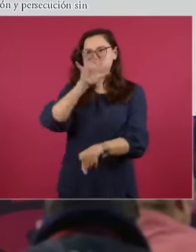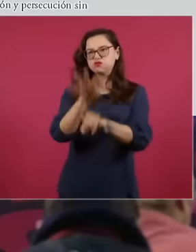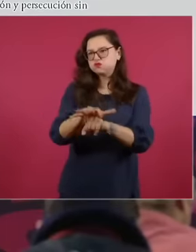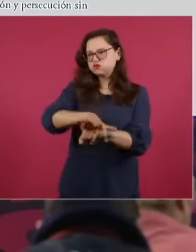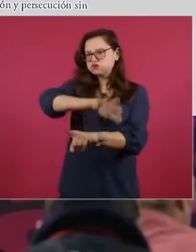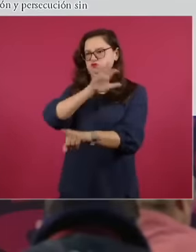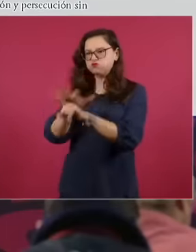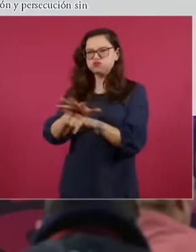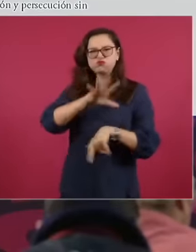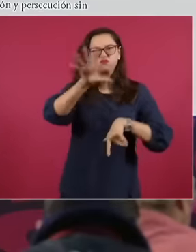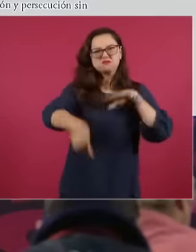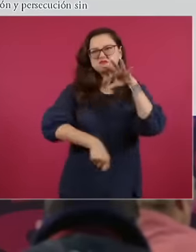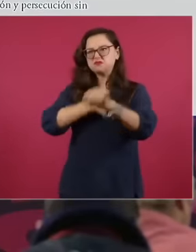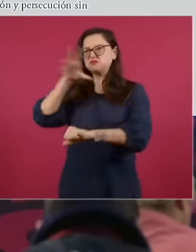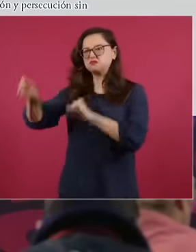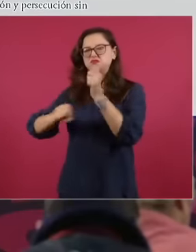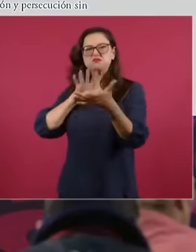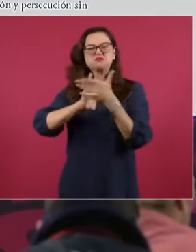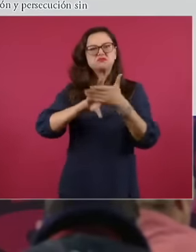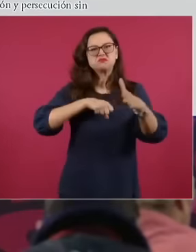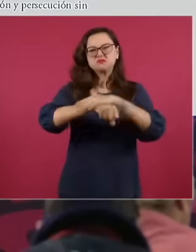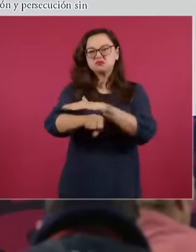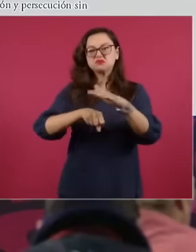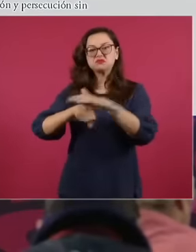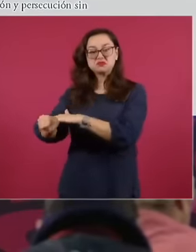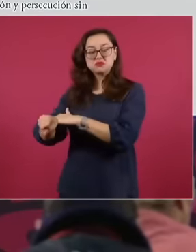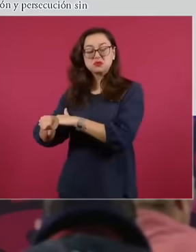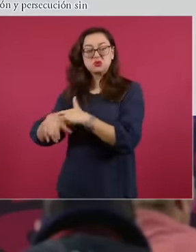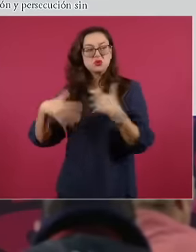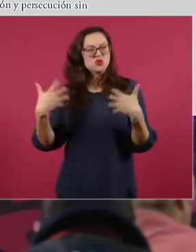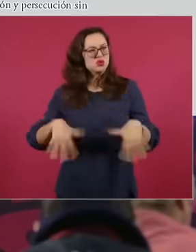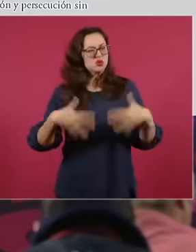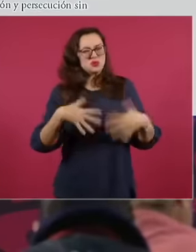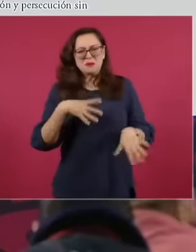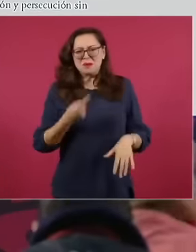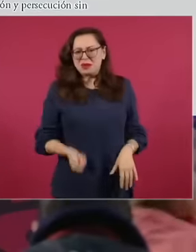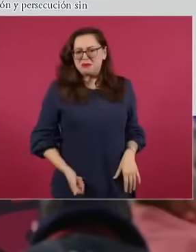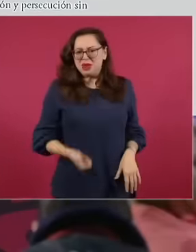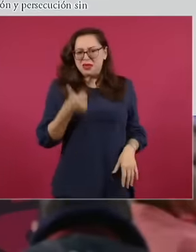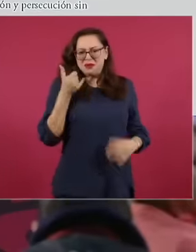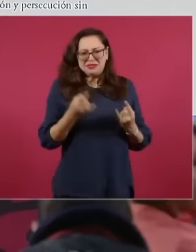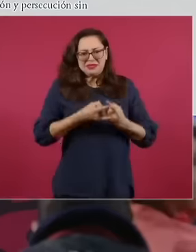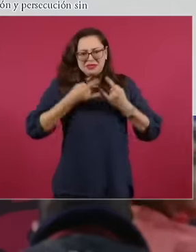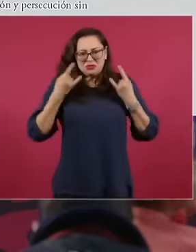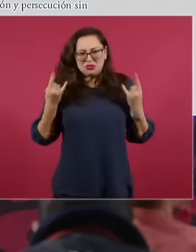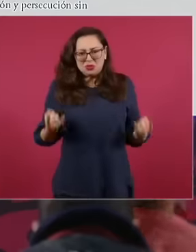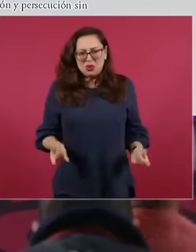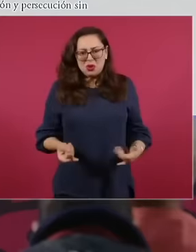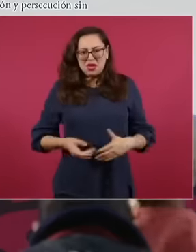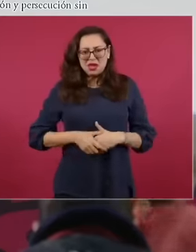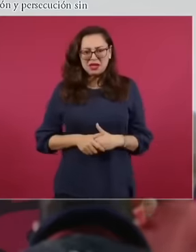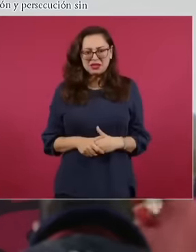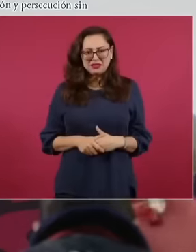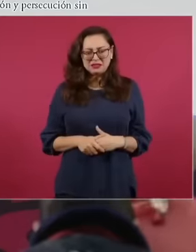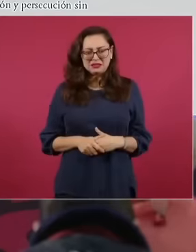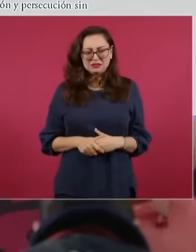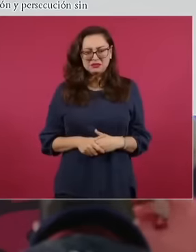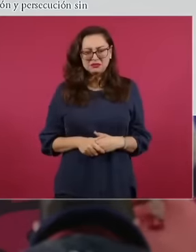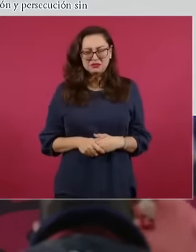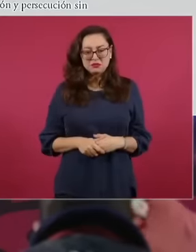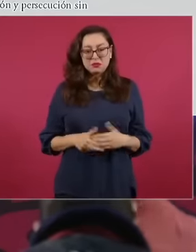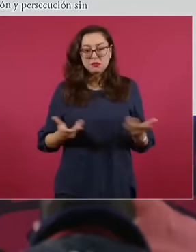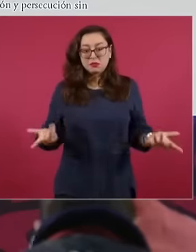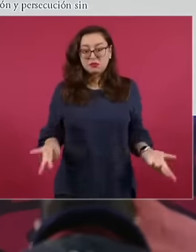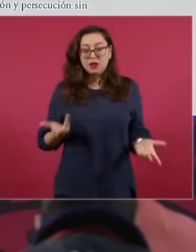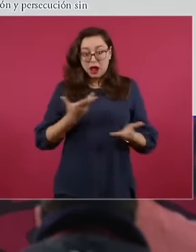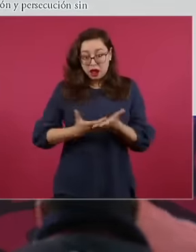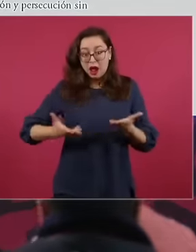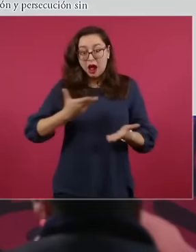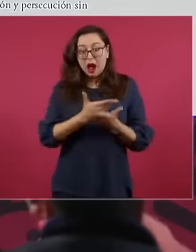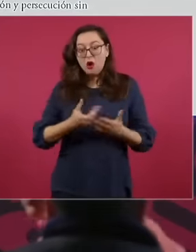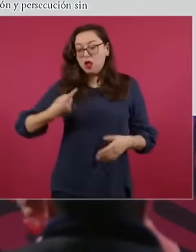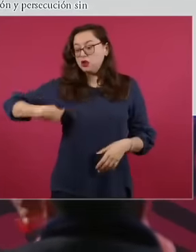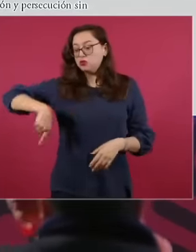in history against the teaching profession began. Why have we not had a problem, why